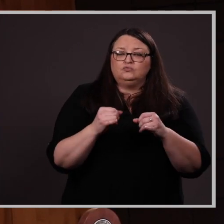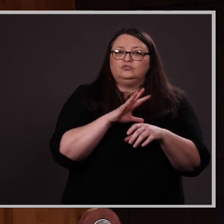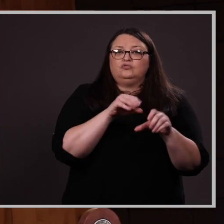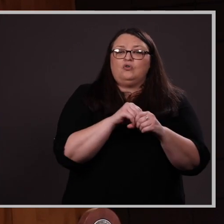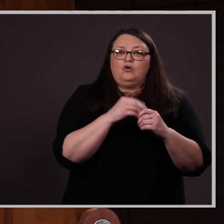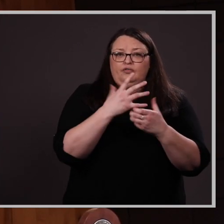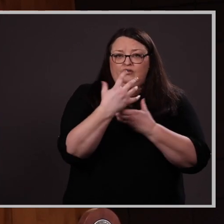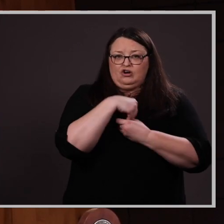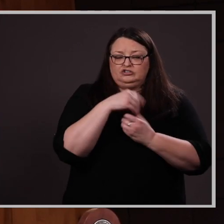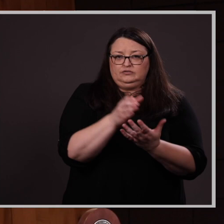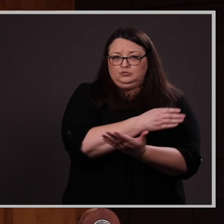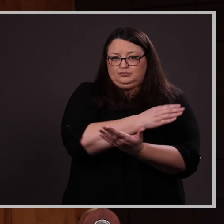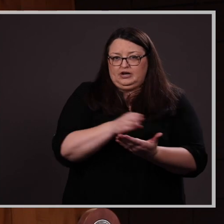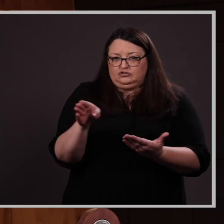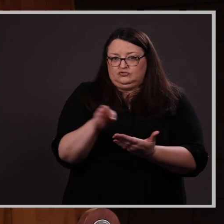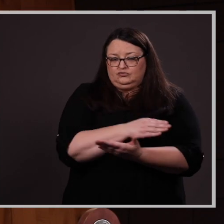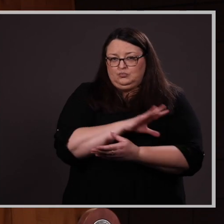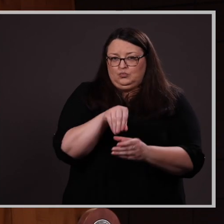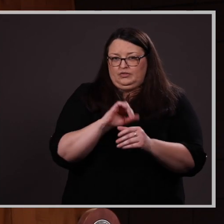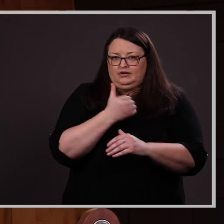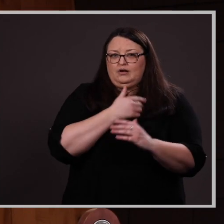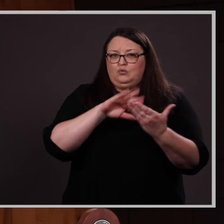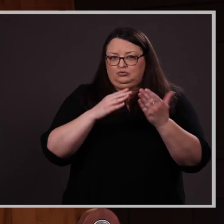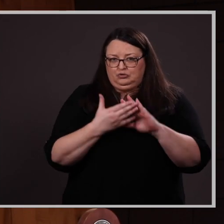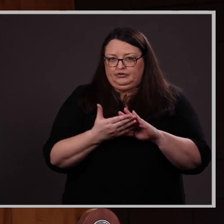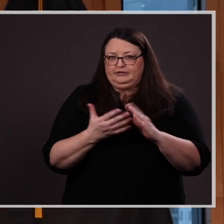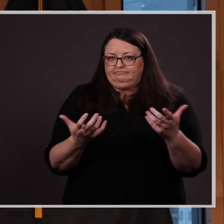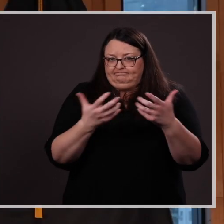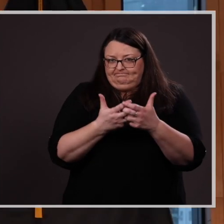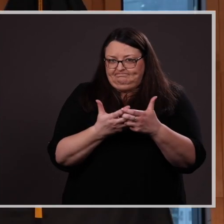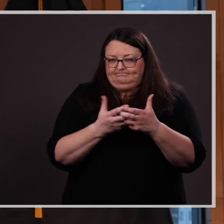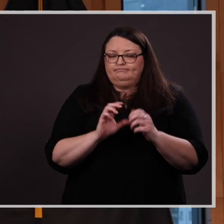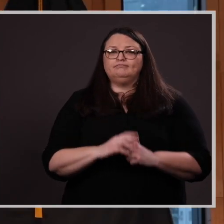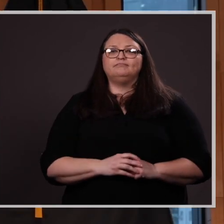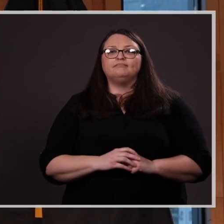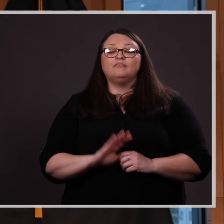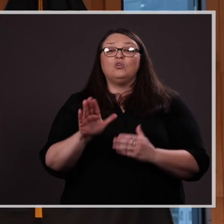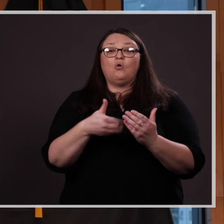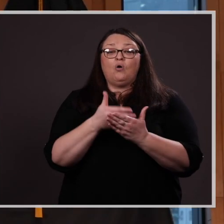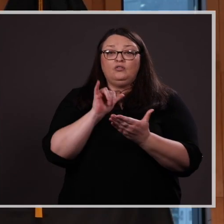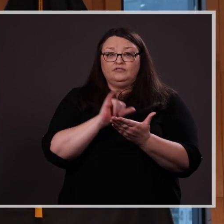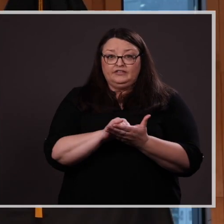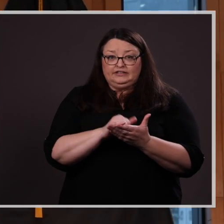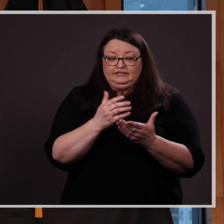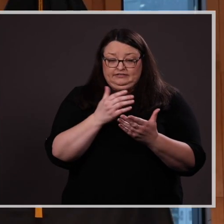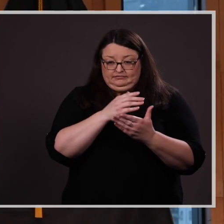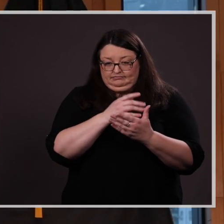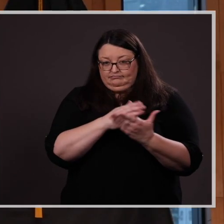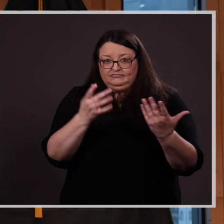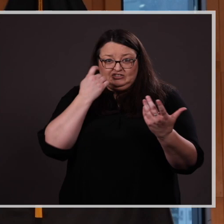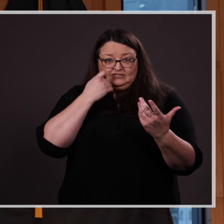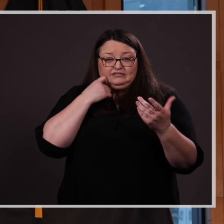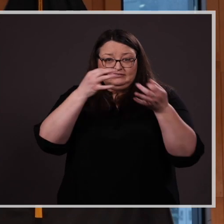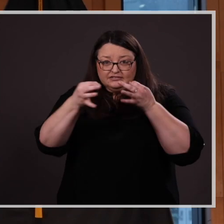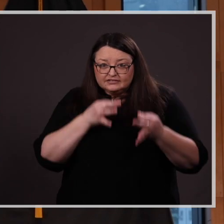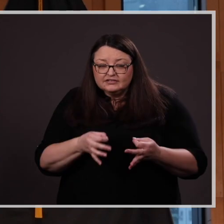autism spectrum within our community. All of this is just a snapshot of Rachel’s